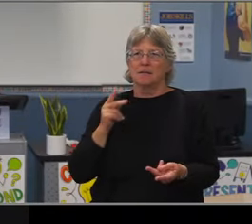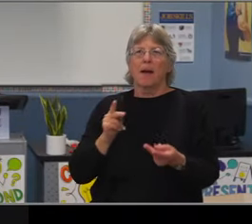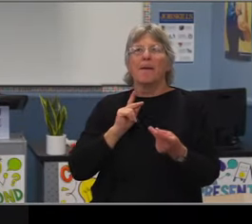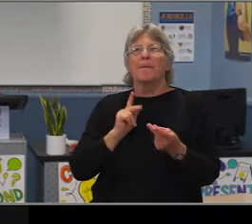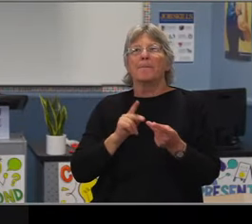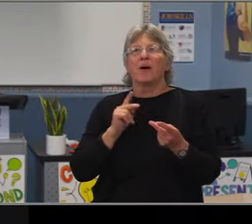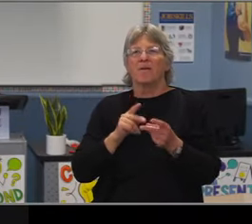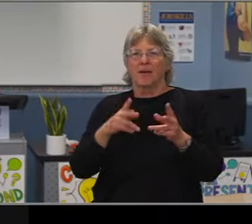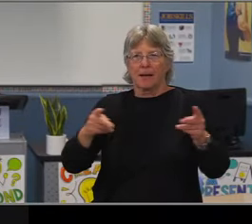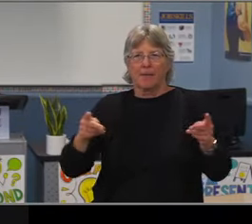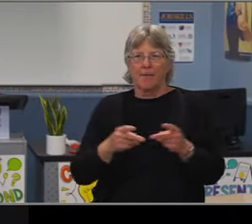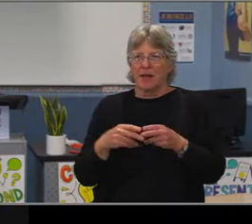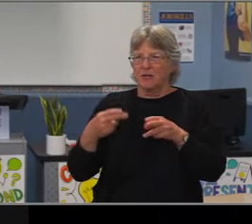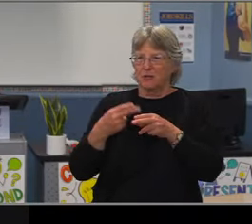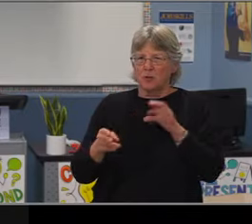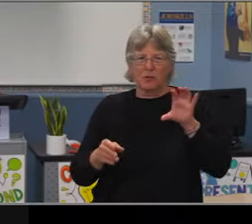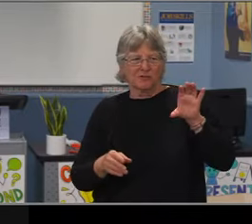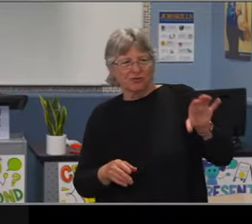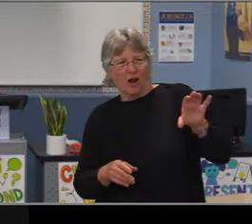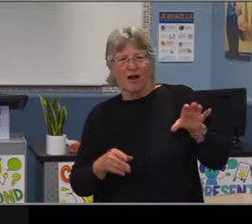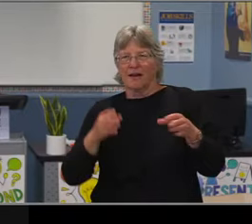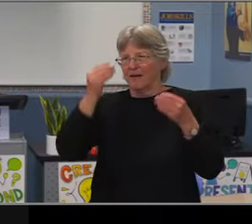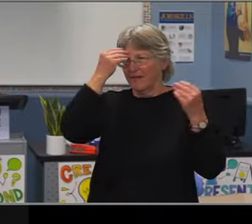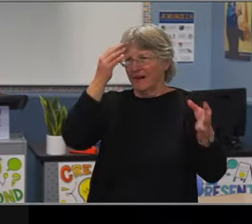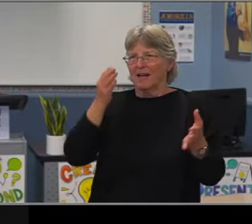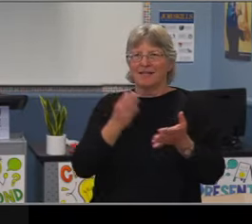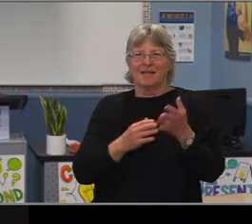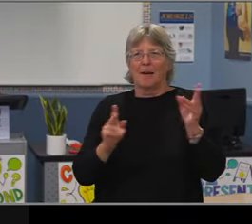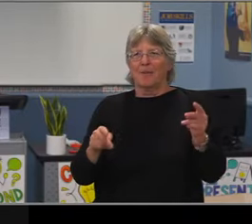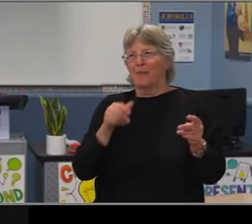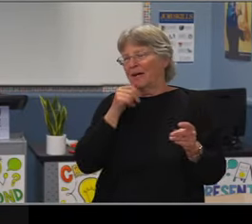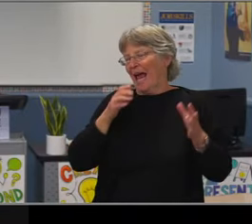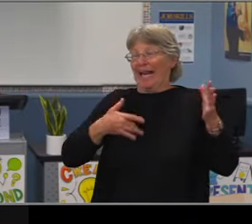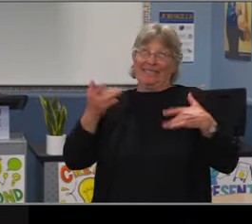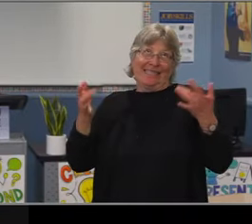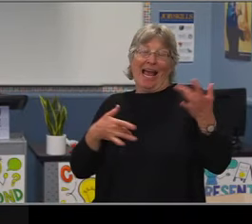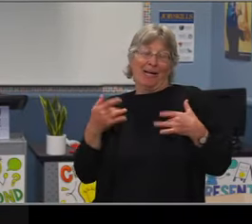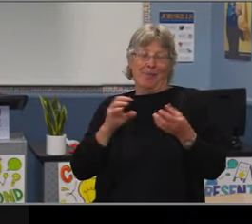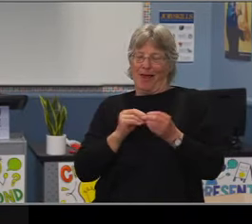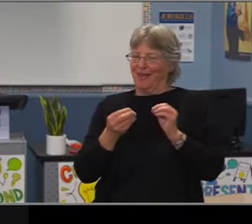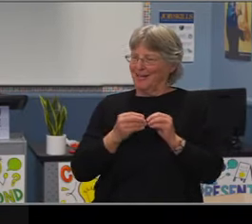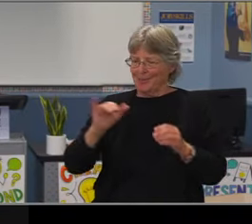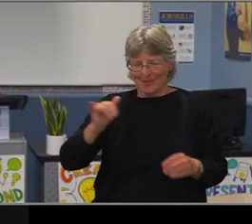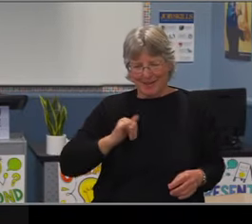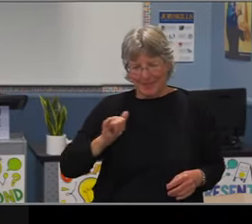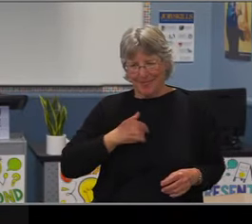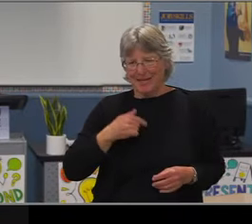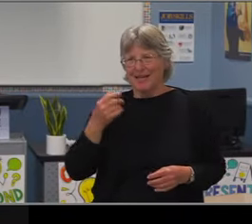in August was special Ed. And so our LatinX students actually make up